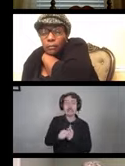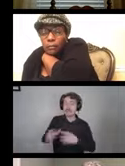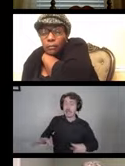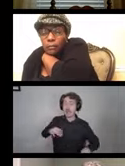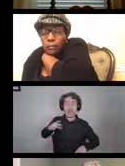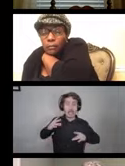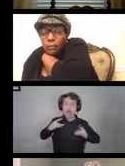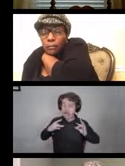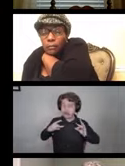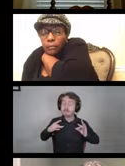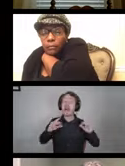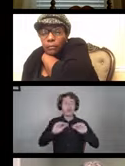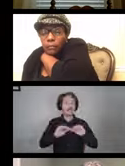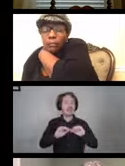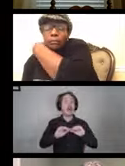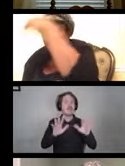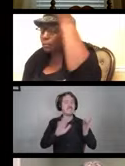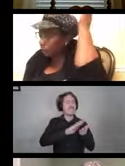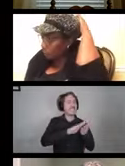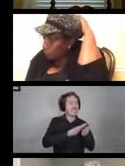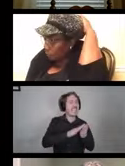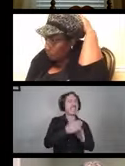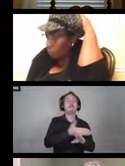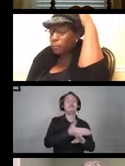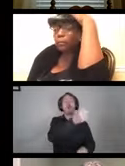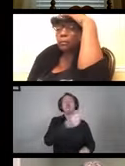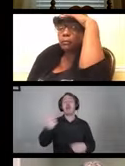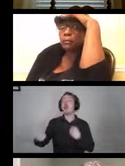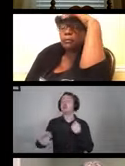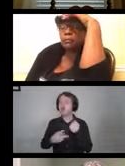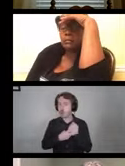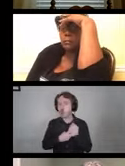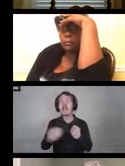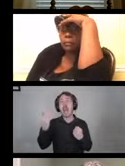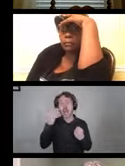Obviously clean devices before storing and again I know we're repetitive about this